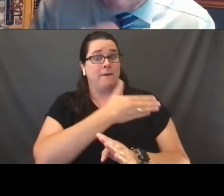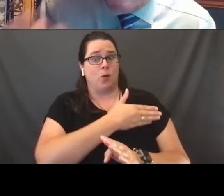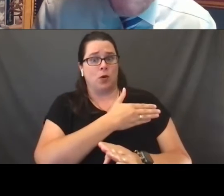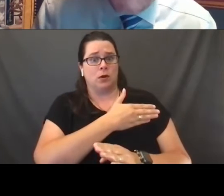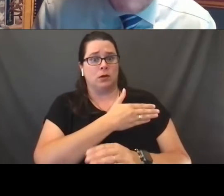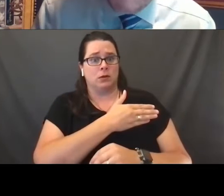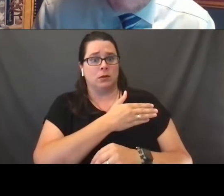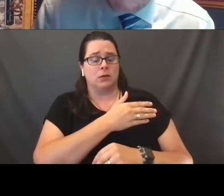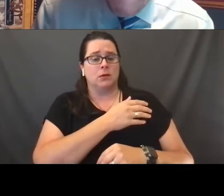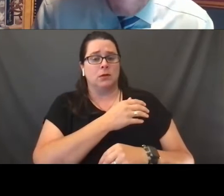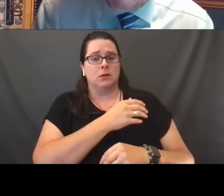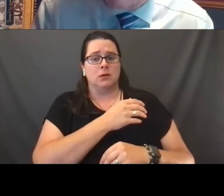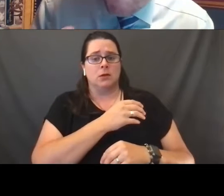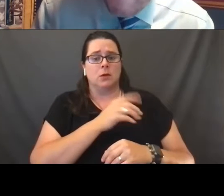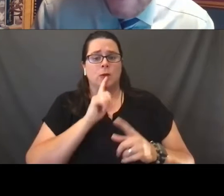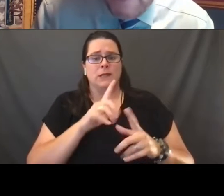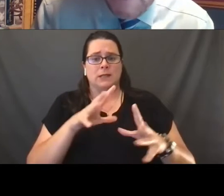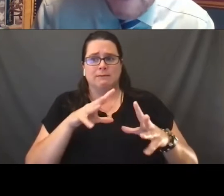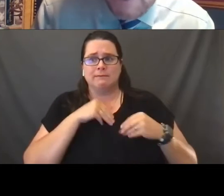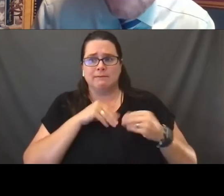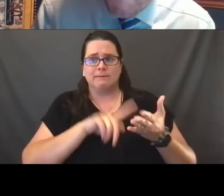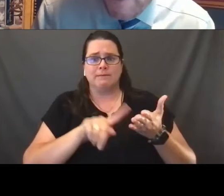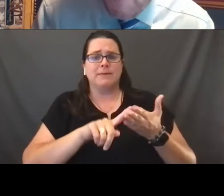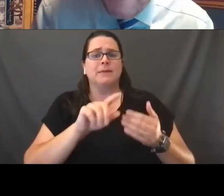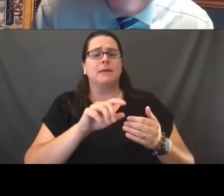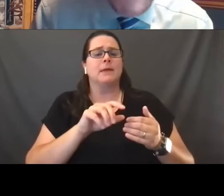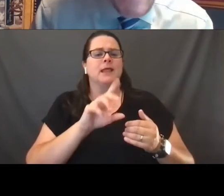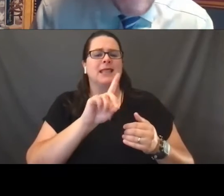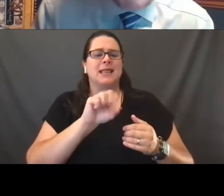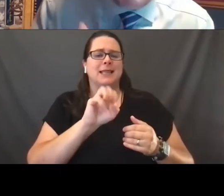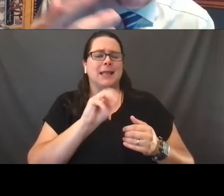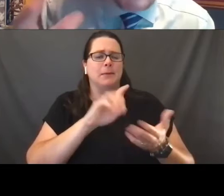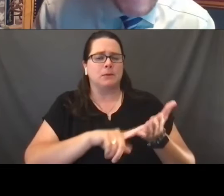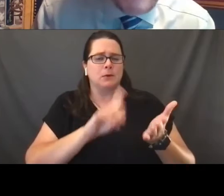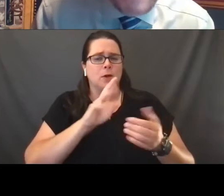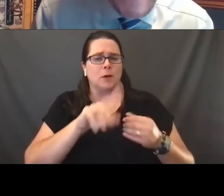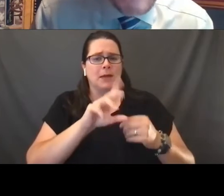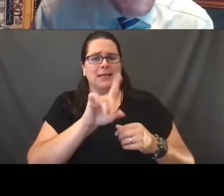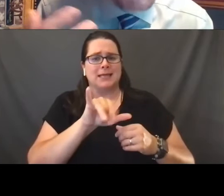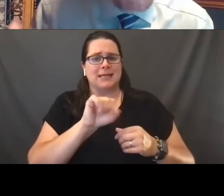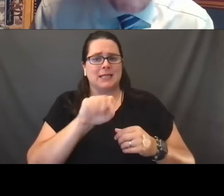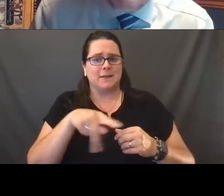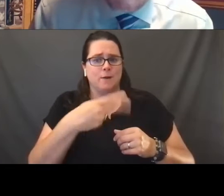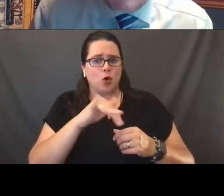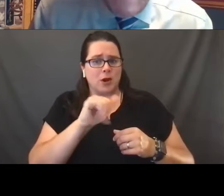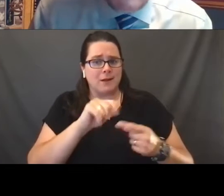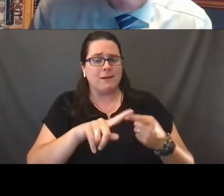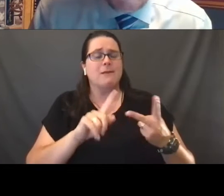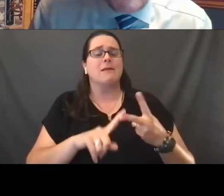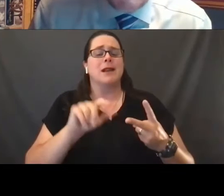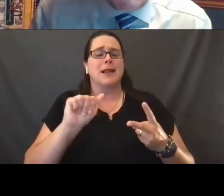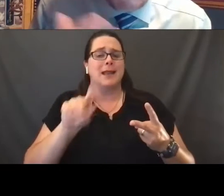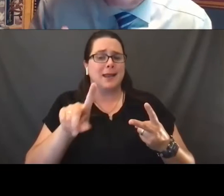when it addressed the issue of dysphoria, right? And under the ADA that all of those kinds of things